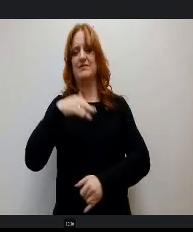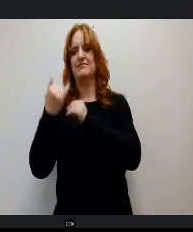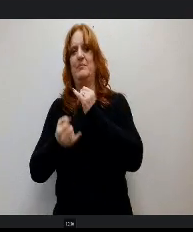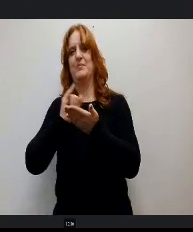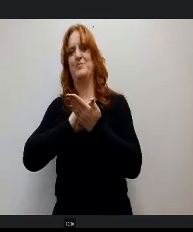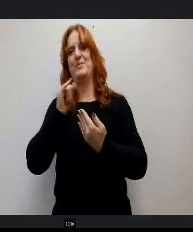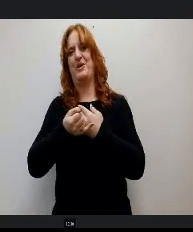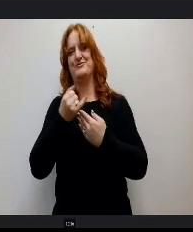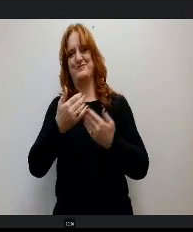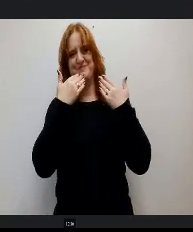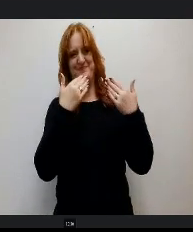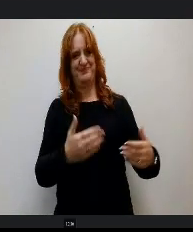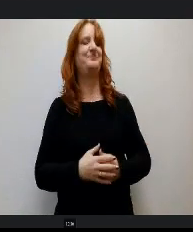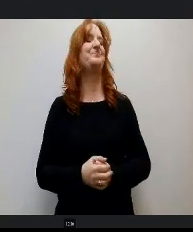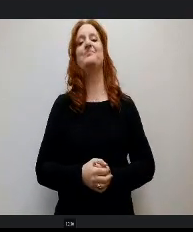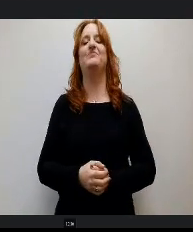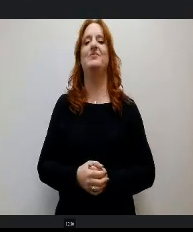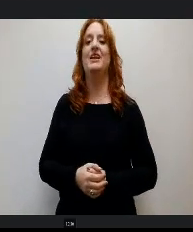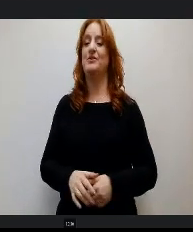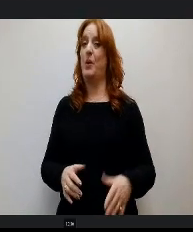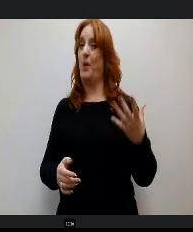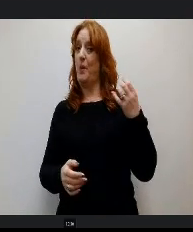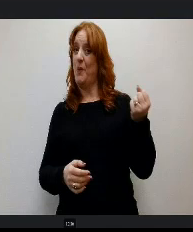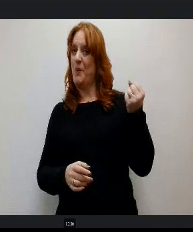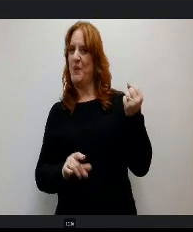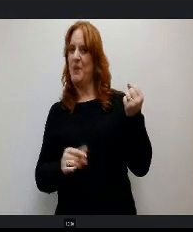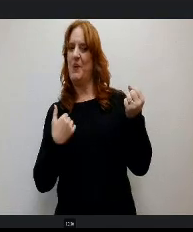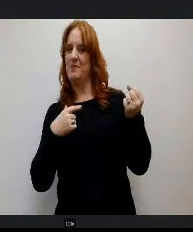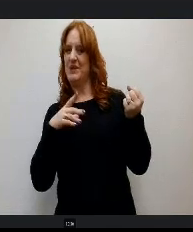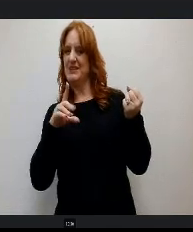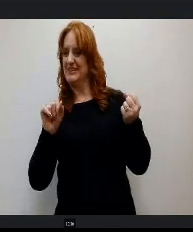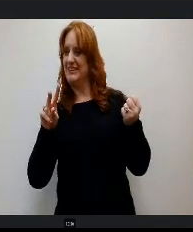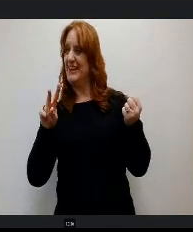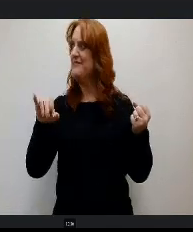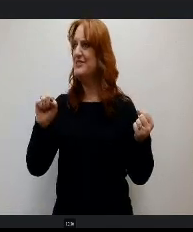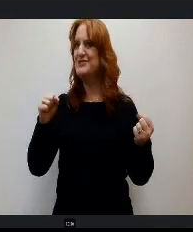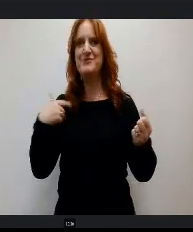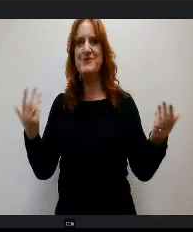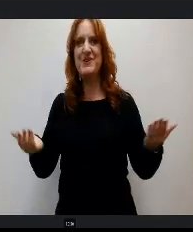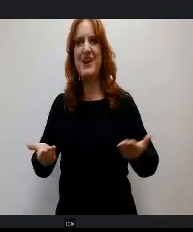So hold the train, Miss Davis. You are here. Come on up to the mic if you would please.